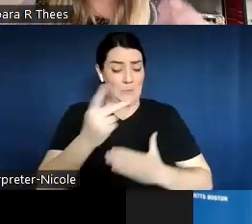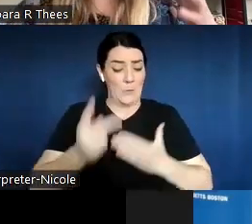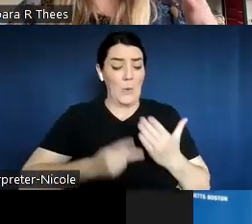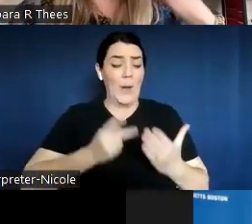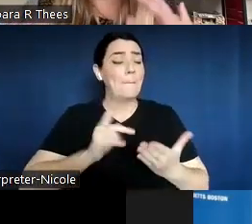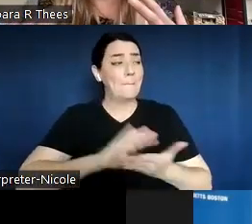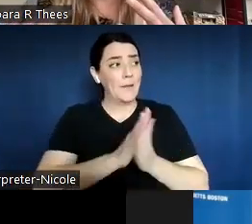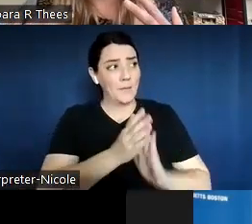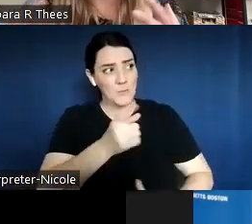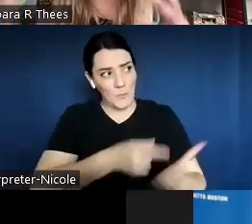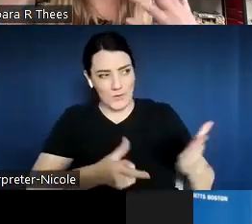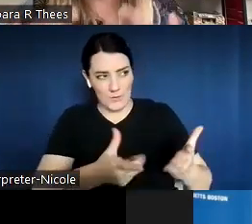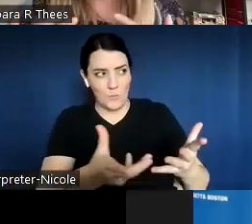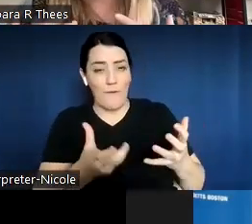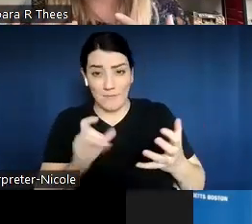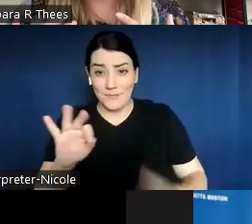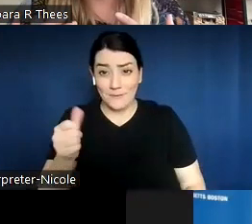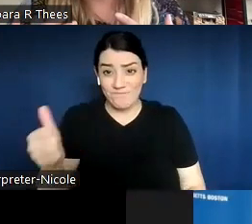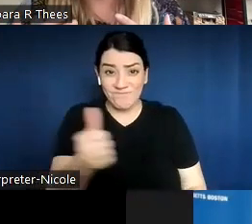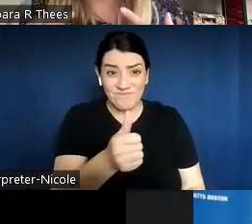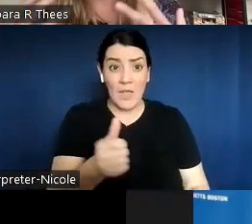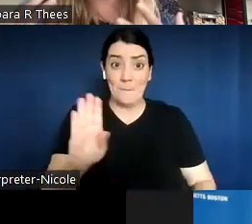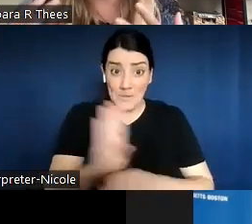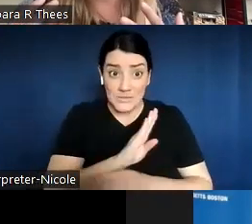And if you're very busy, write that in your application and maybe there's someone else